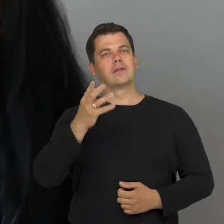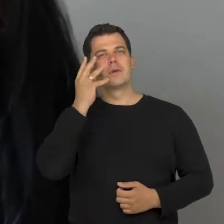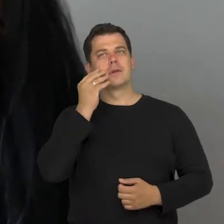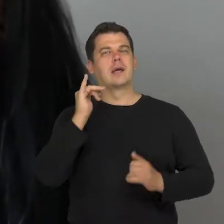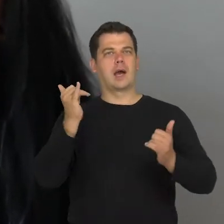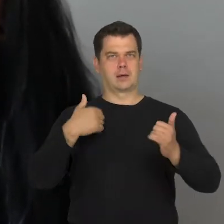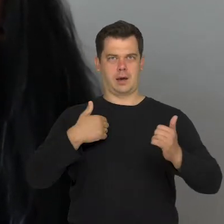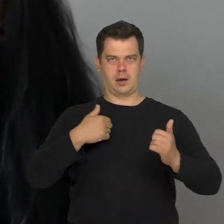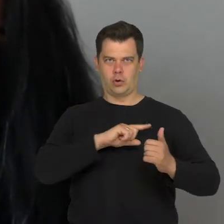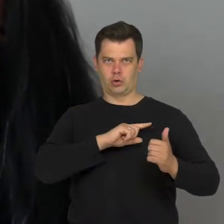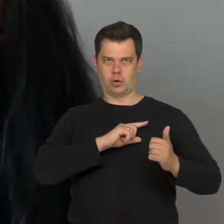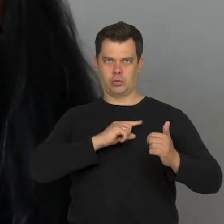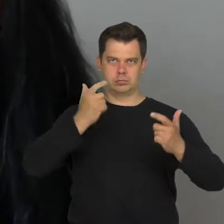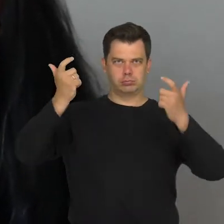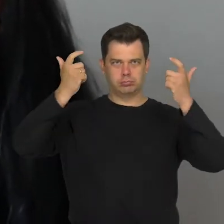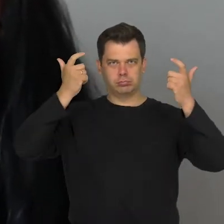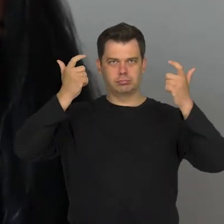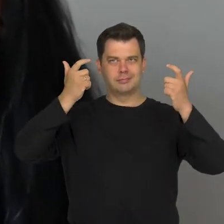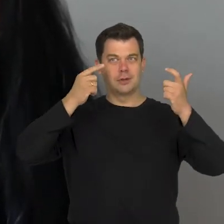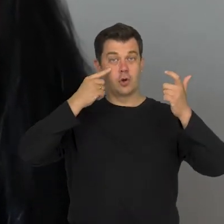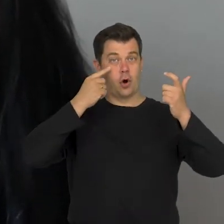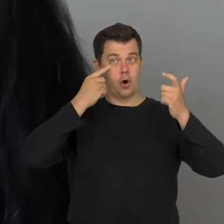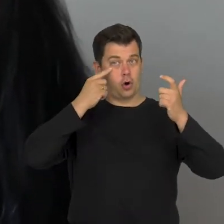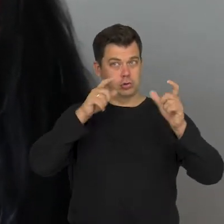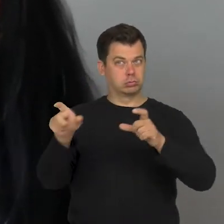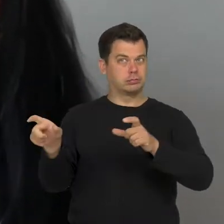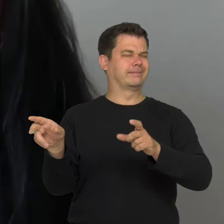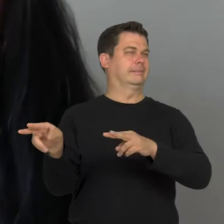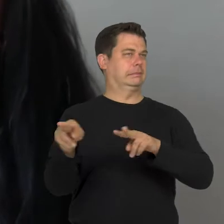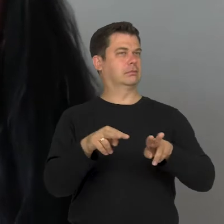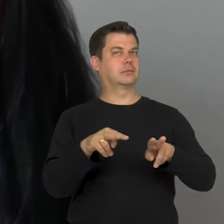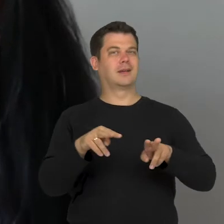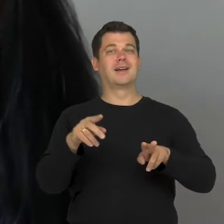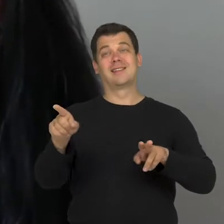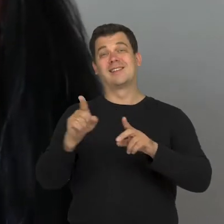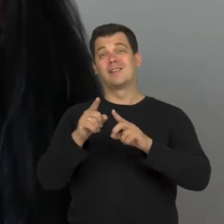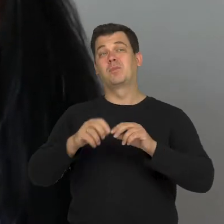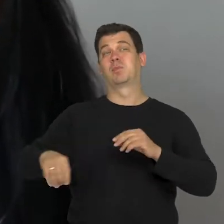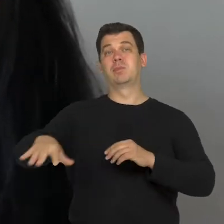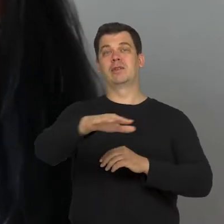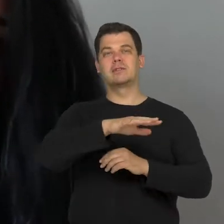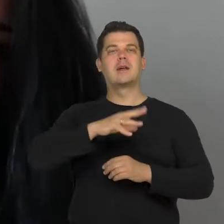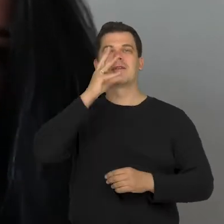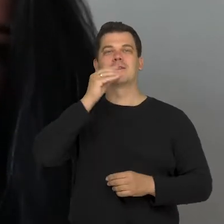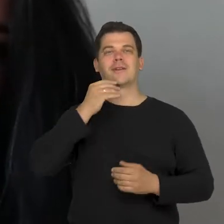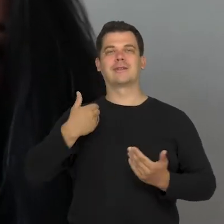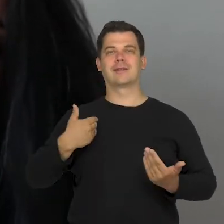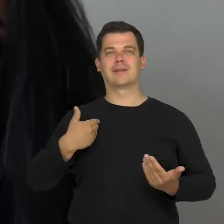they way we look at something. And this is connected with our public image which we also control.